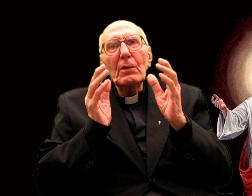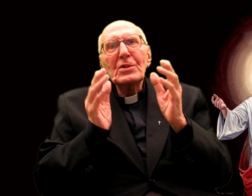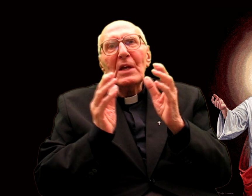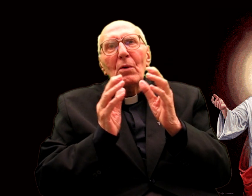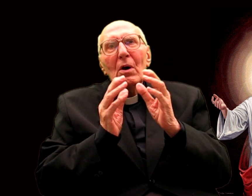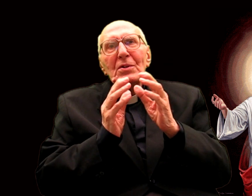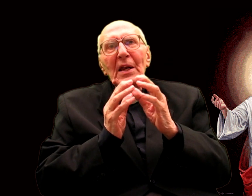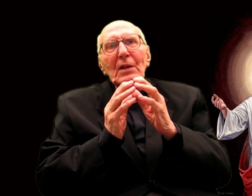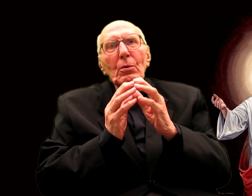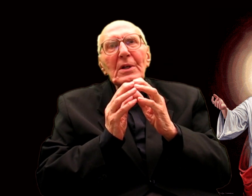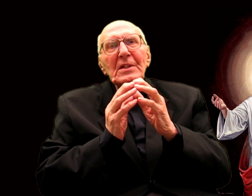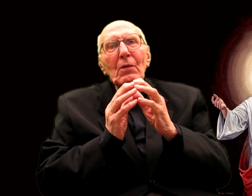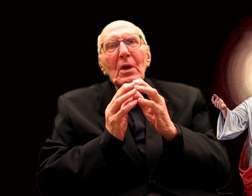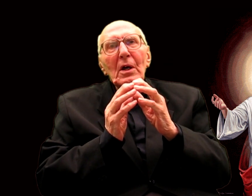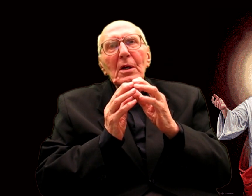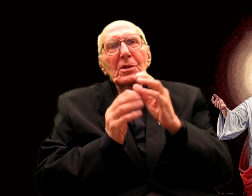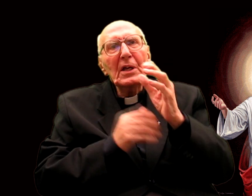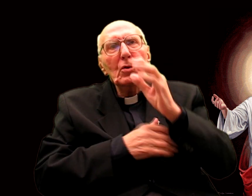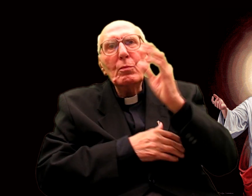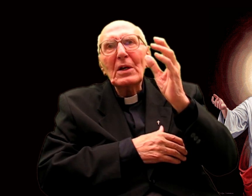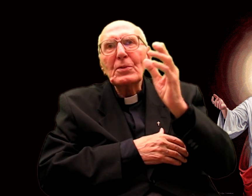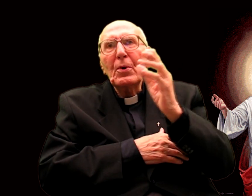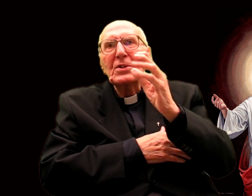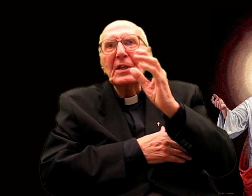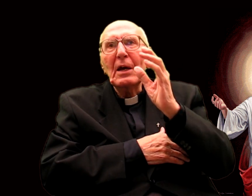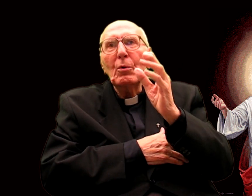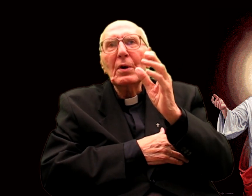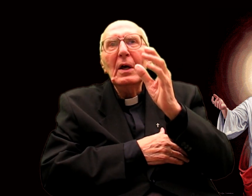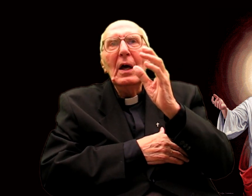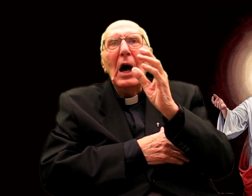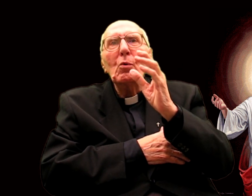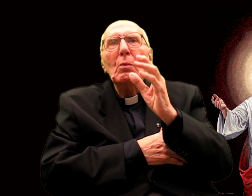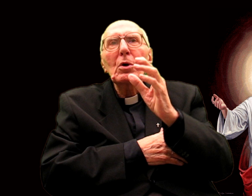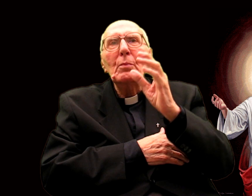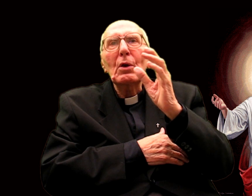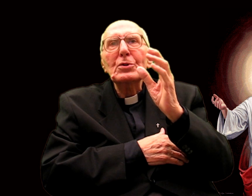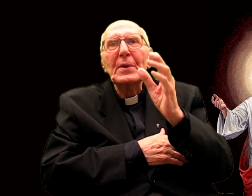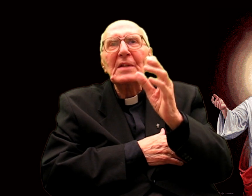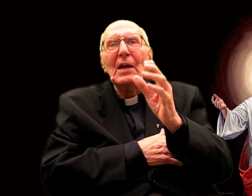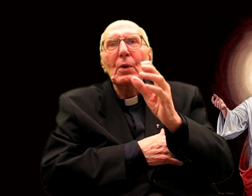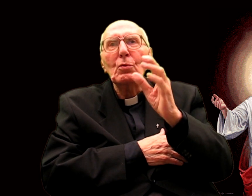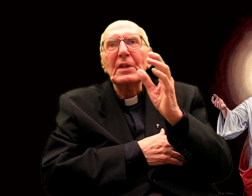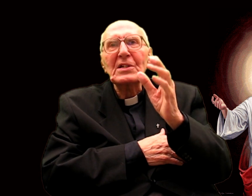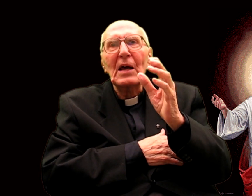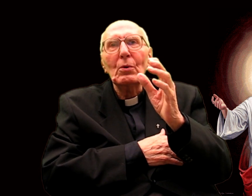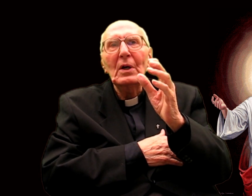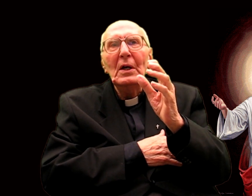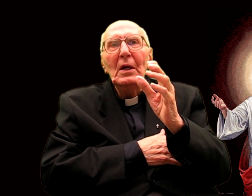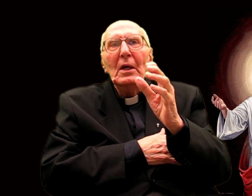Devotion to the Sacred Heart, and a response of love to love despised and reviled,